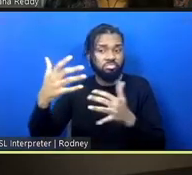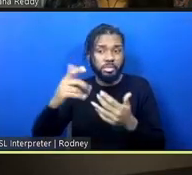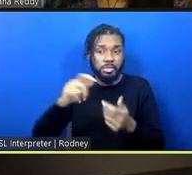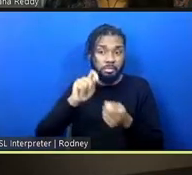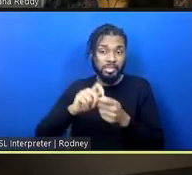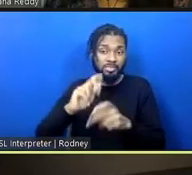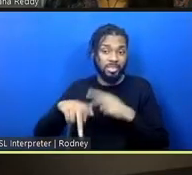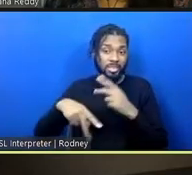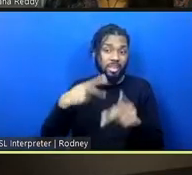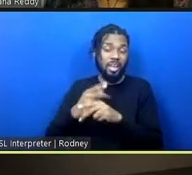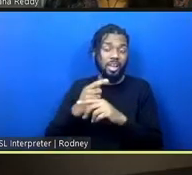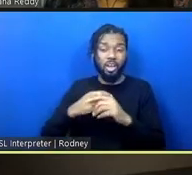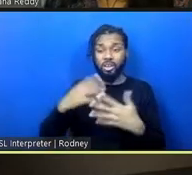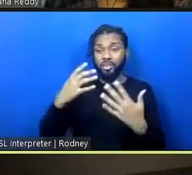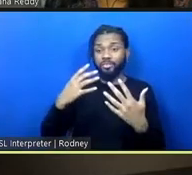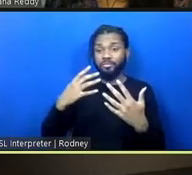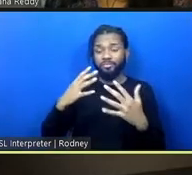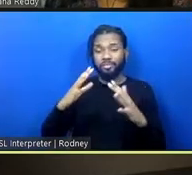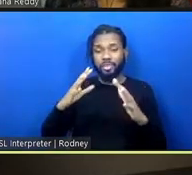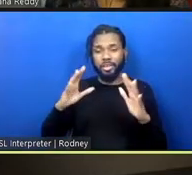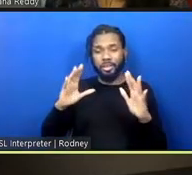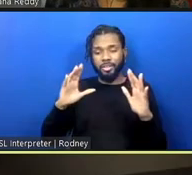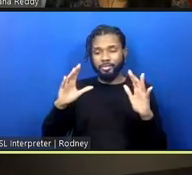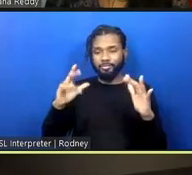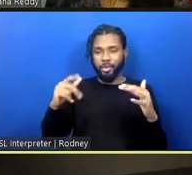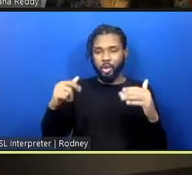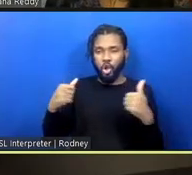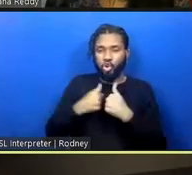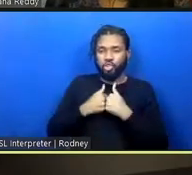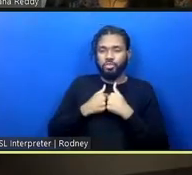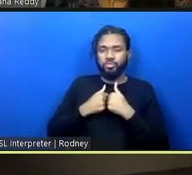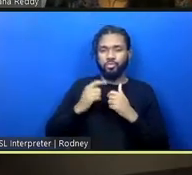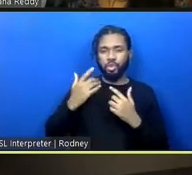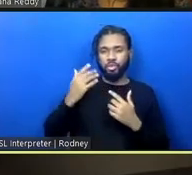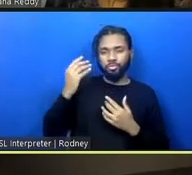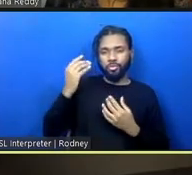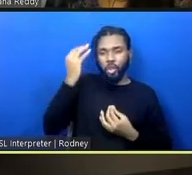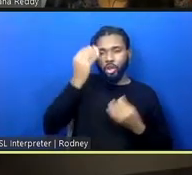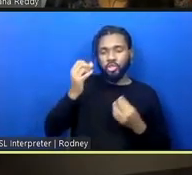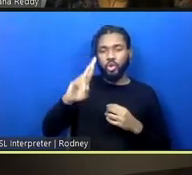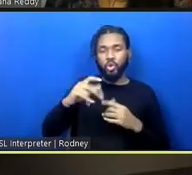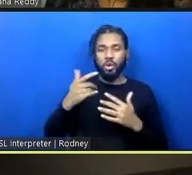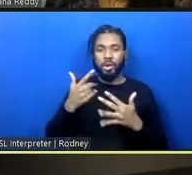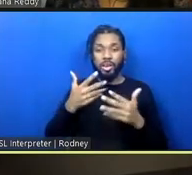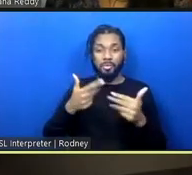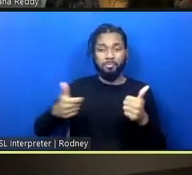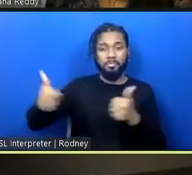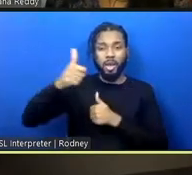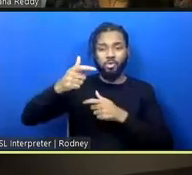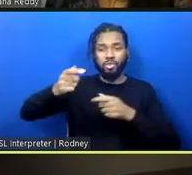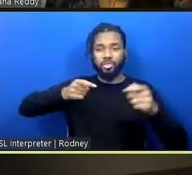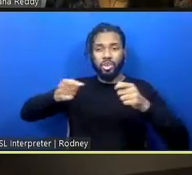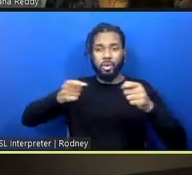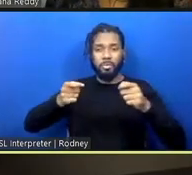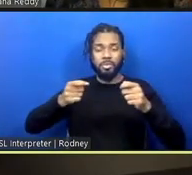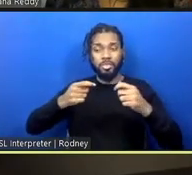logic or a power dominance, especially in relationship to where it's located